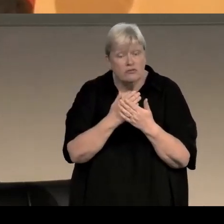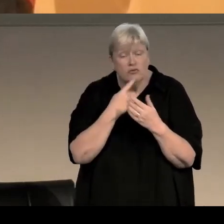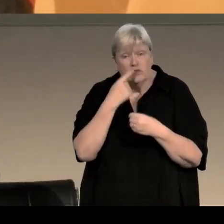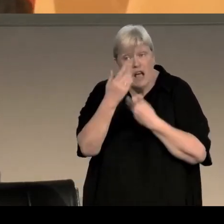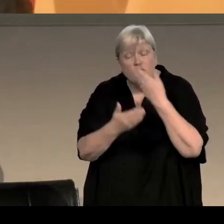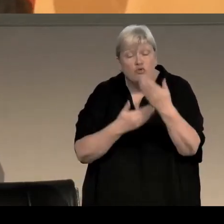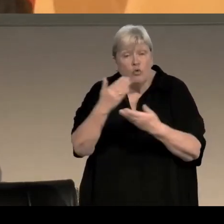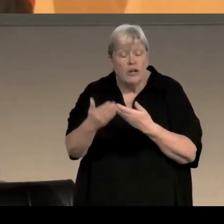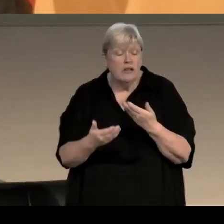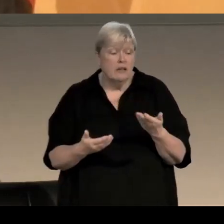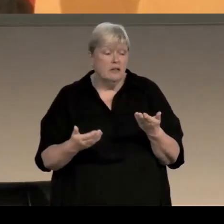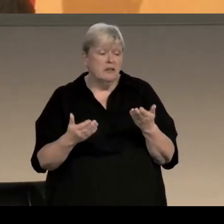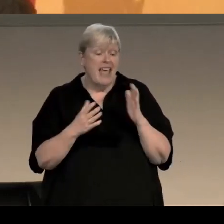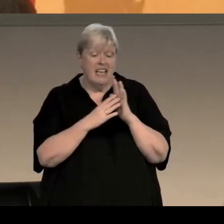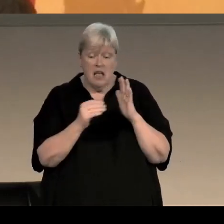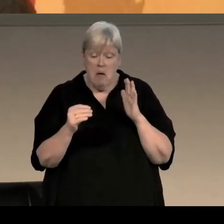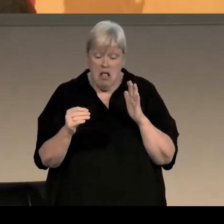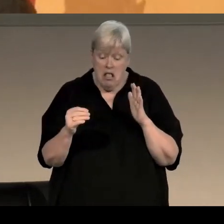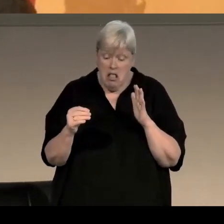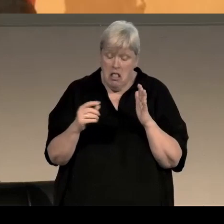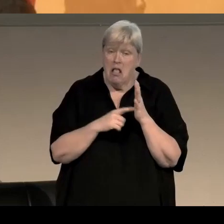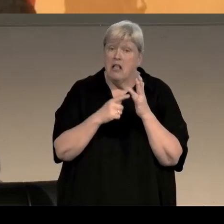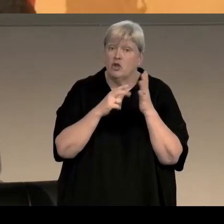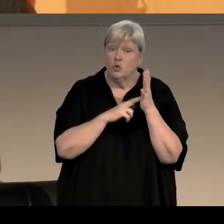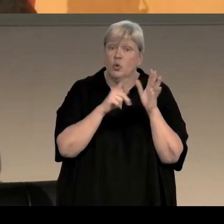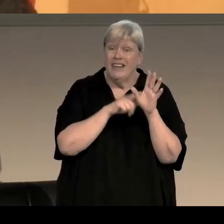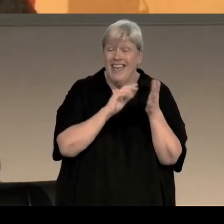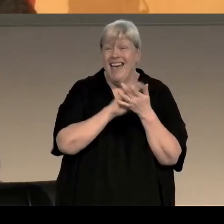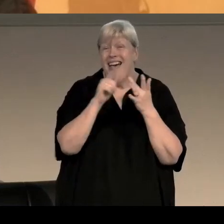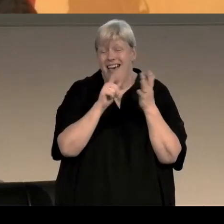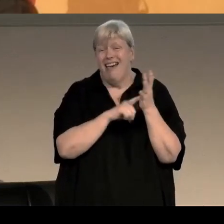and certainly for example when we made the Tony Hill series I sat down at the very beginning